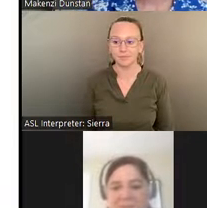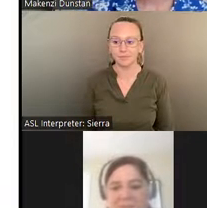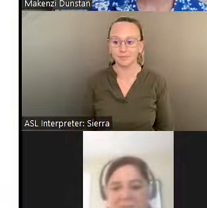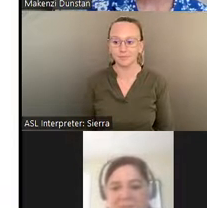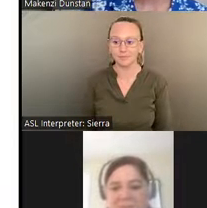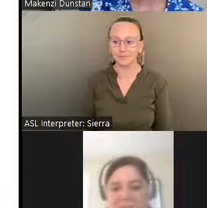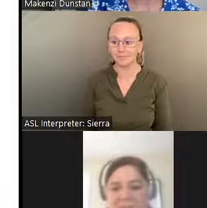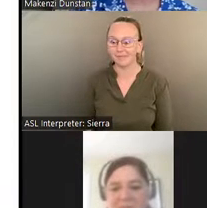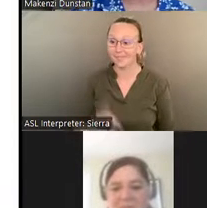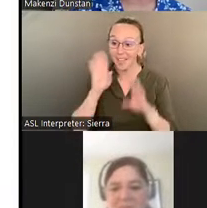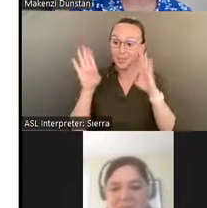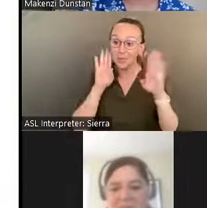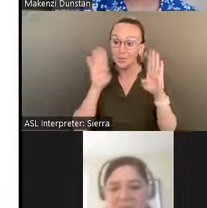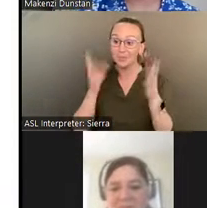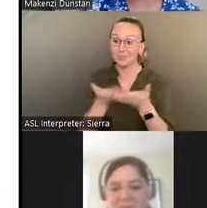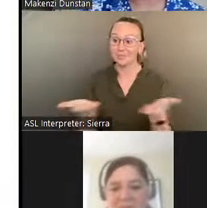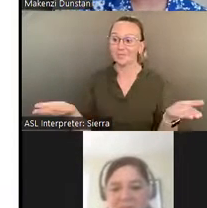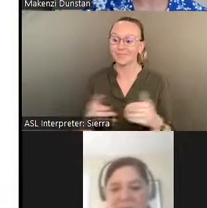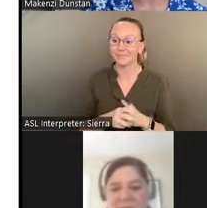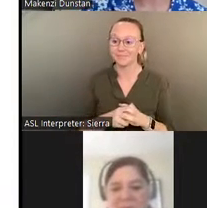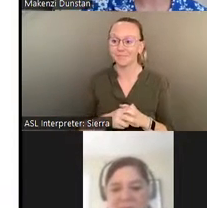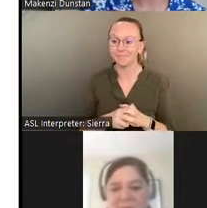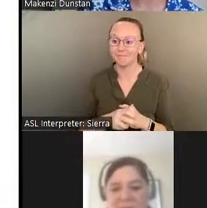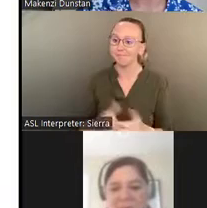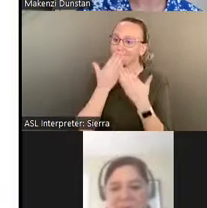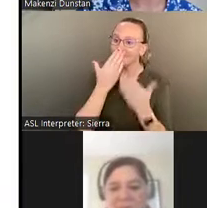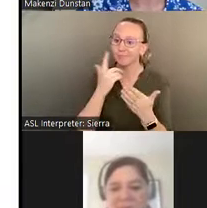[Makenzi] All right. Hello, and thank you for joining us today.